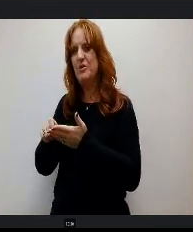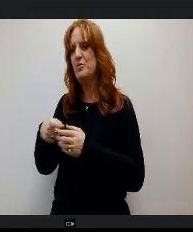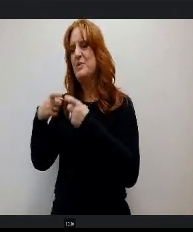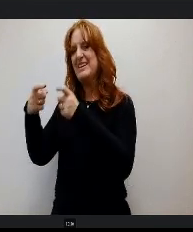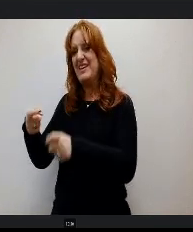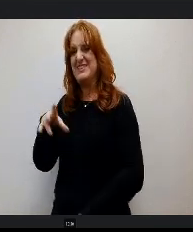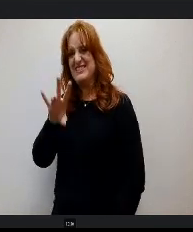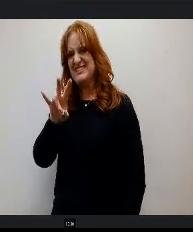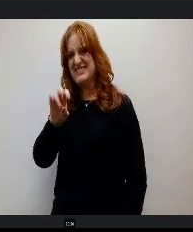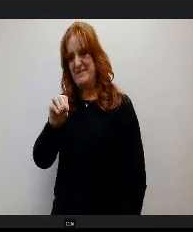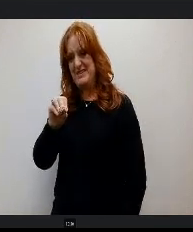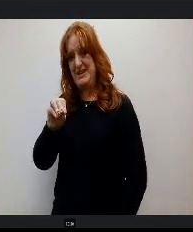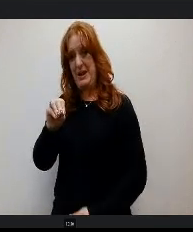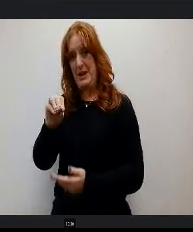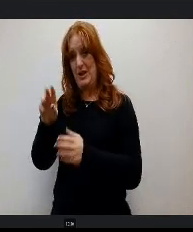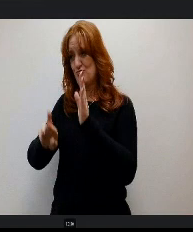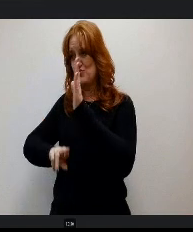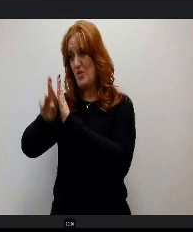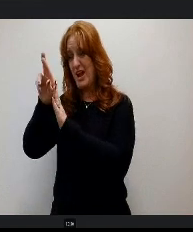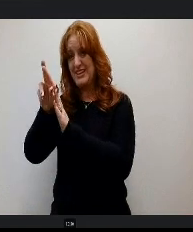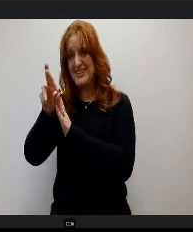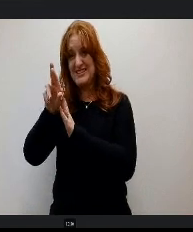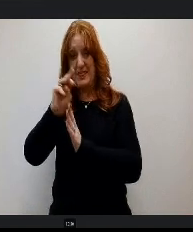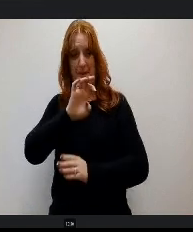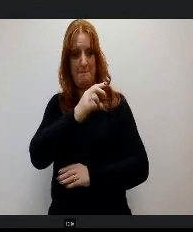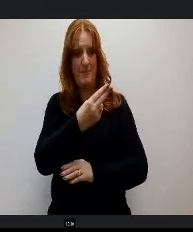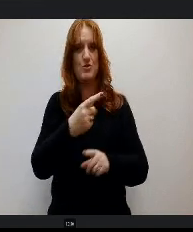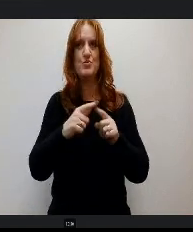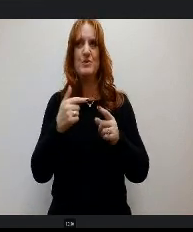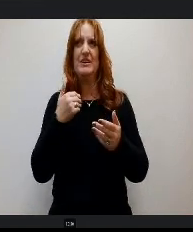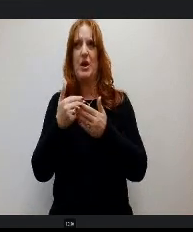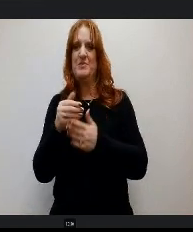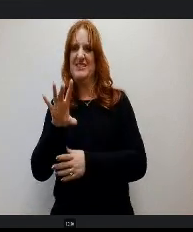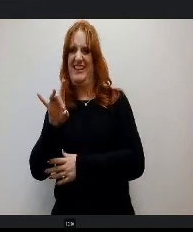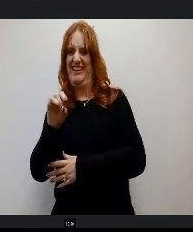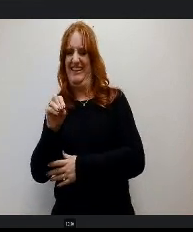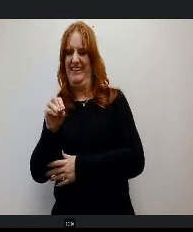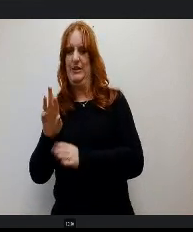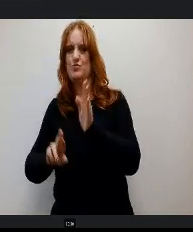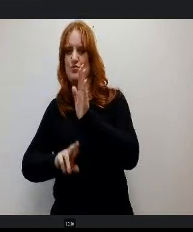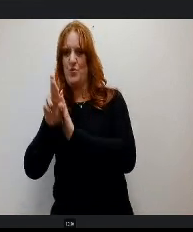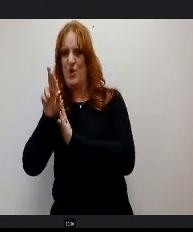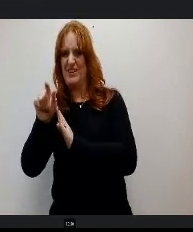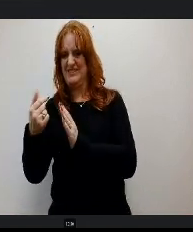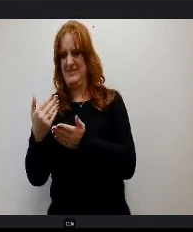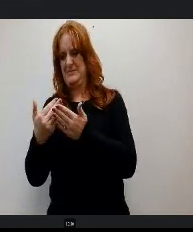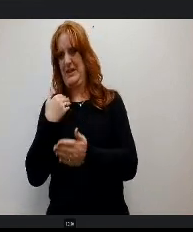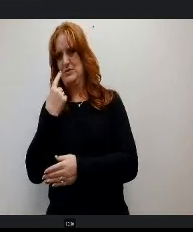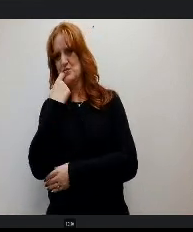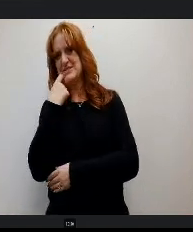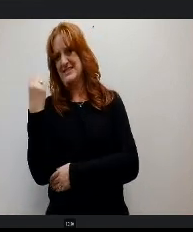our March event, we gave away almost 80 at our event this past Saturday. So families just get to go